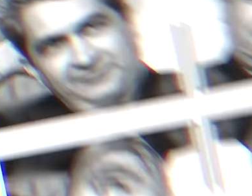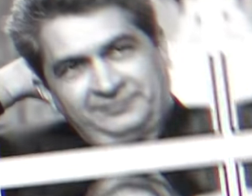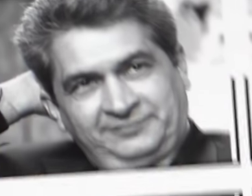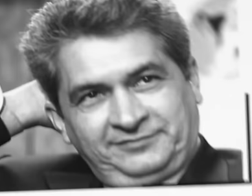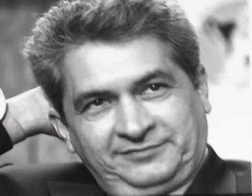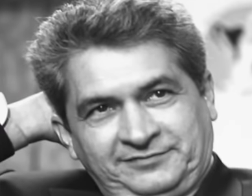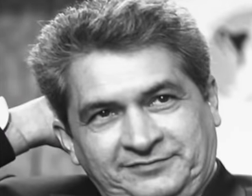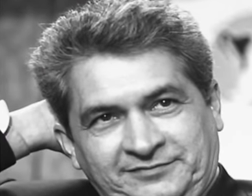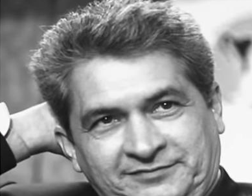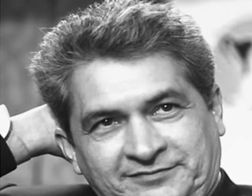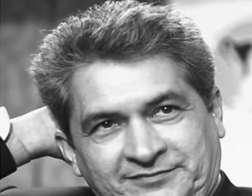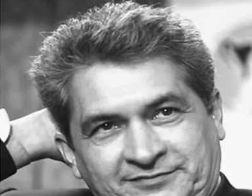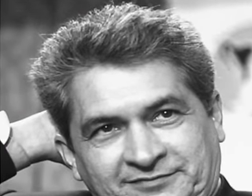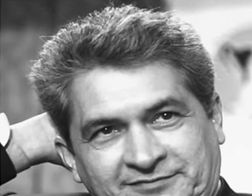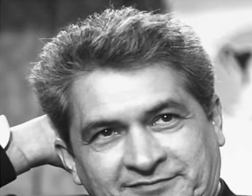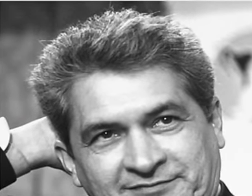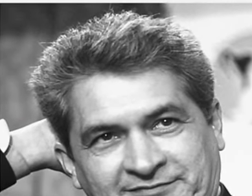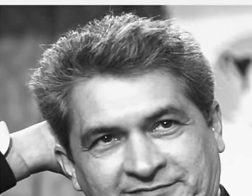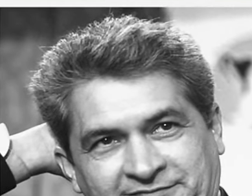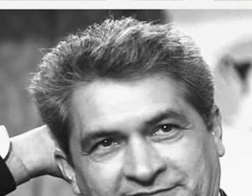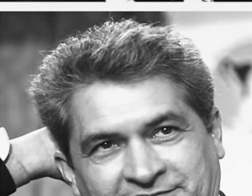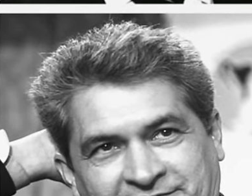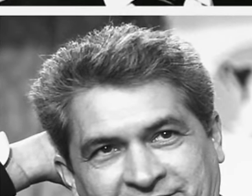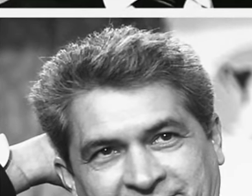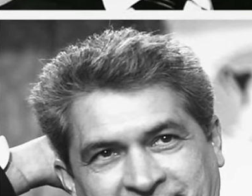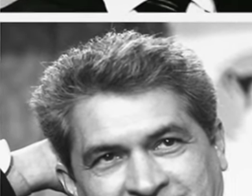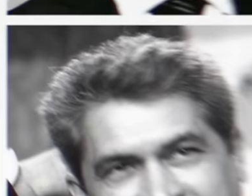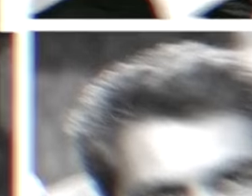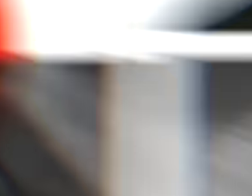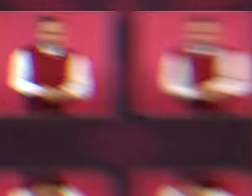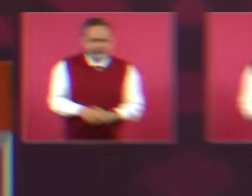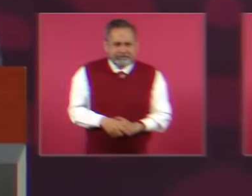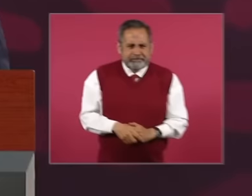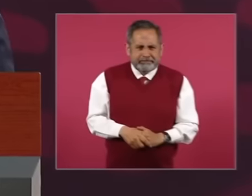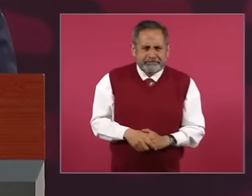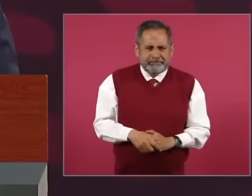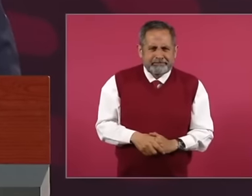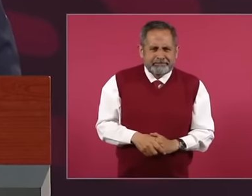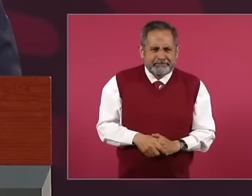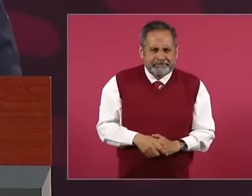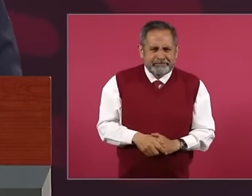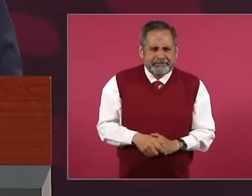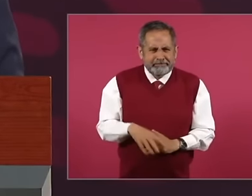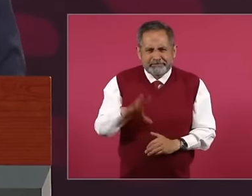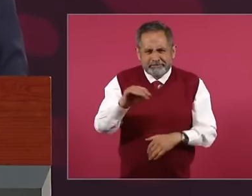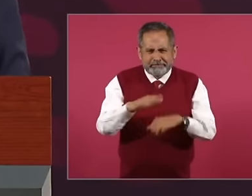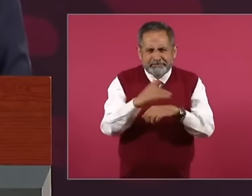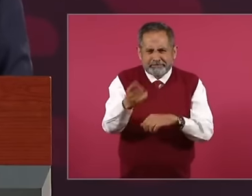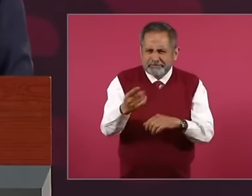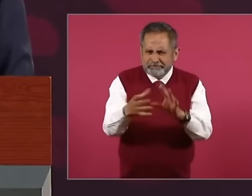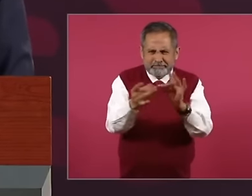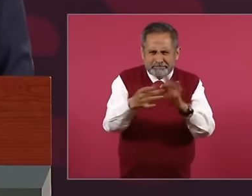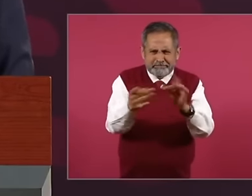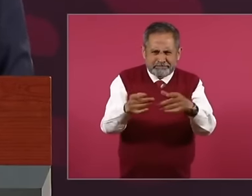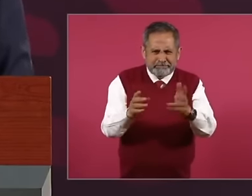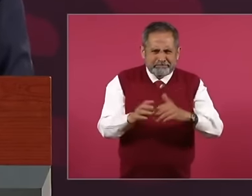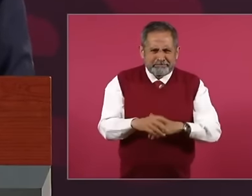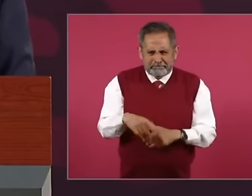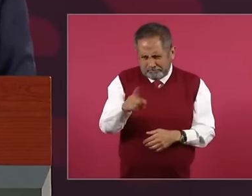days today at the press conference President López Obrador celebrated that The